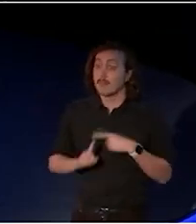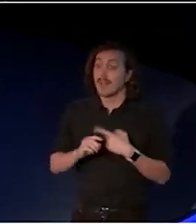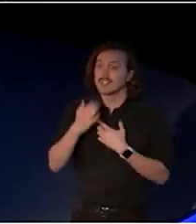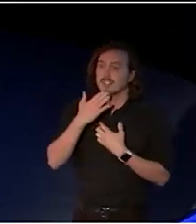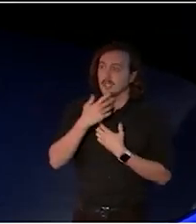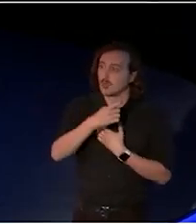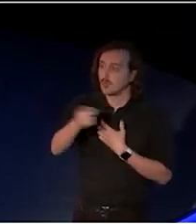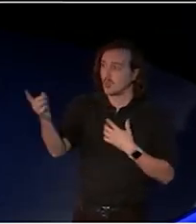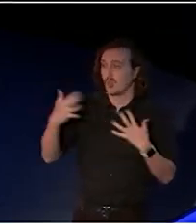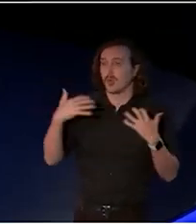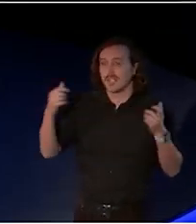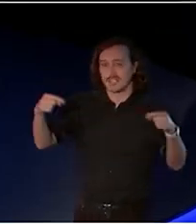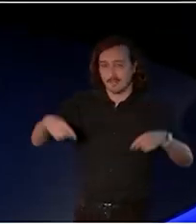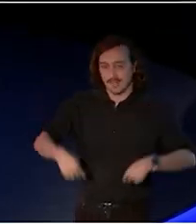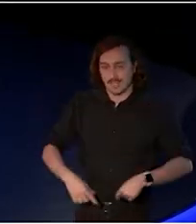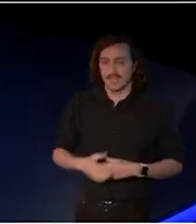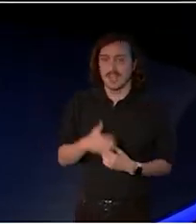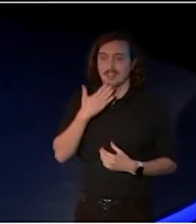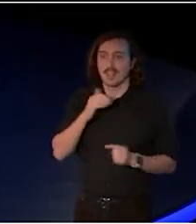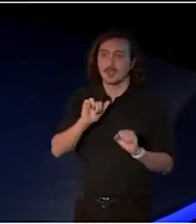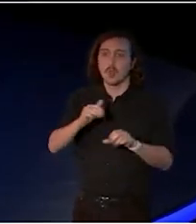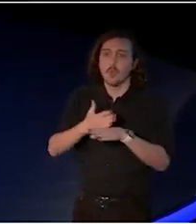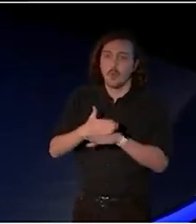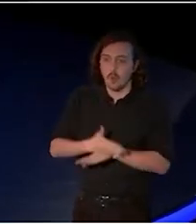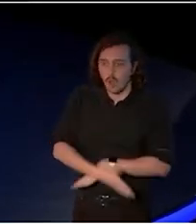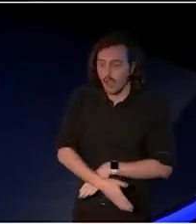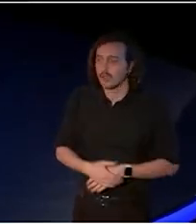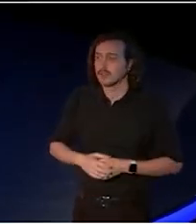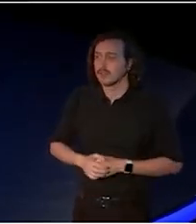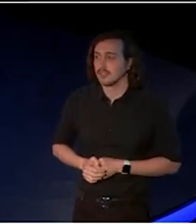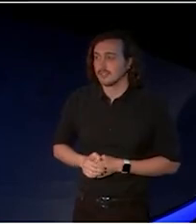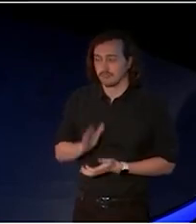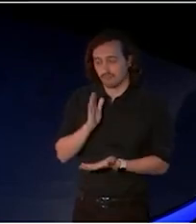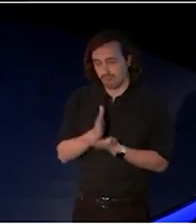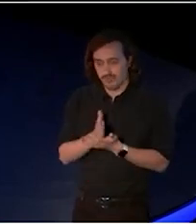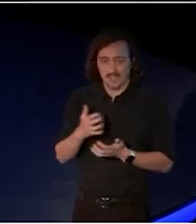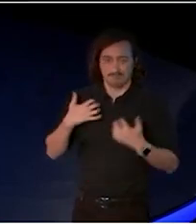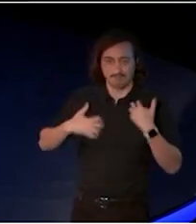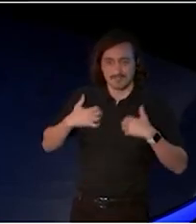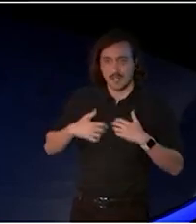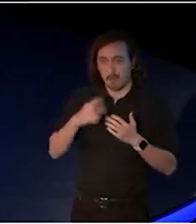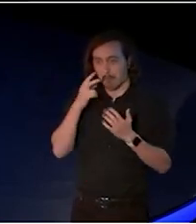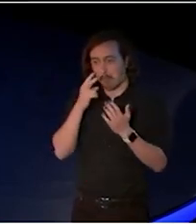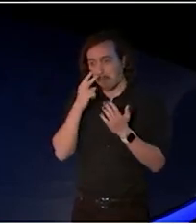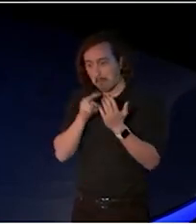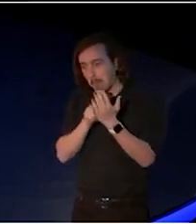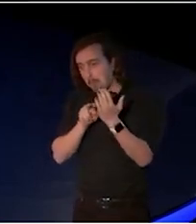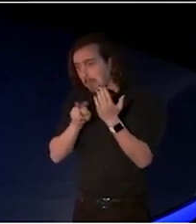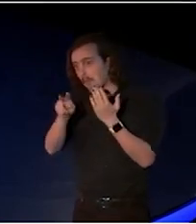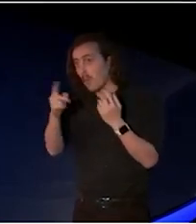I wanna thank you for the work you do, and we really look forward to working with you now that the curtain has gone up on Creative Australia.